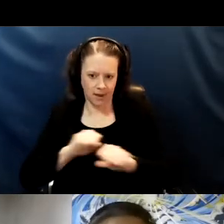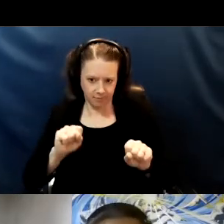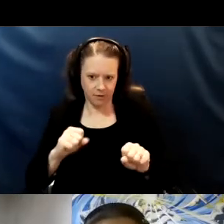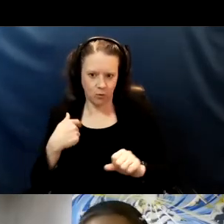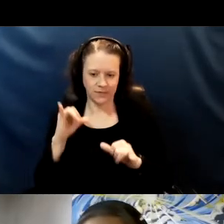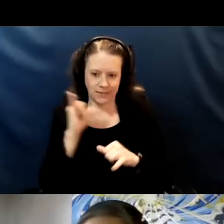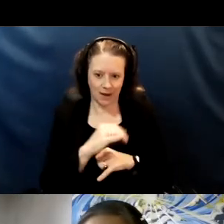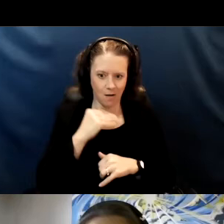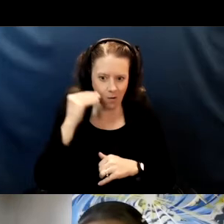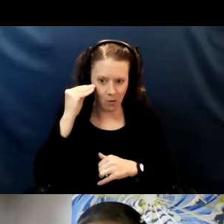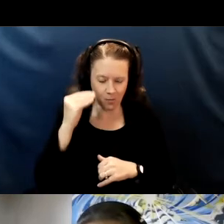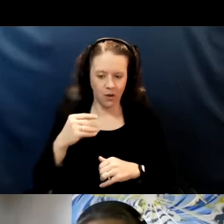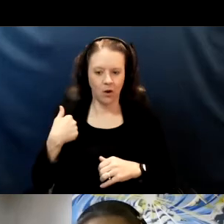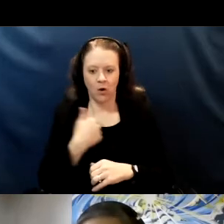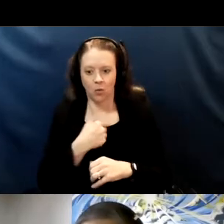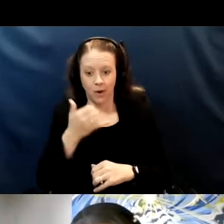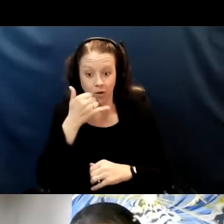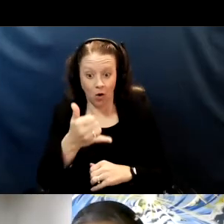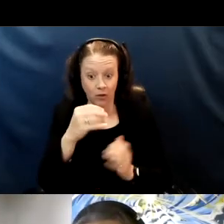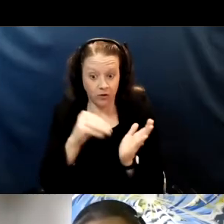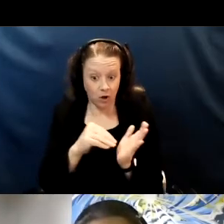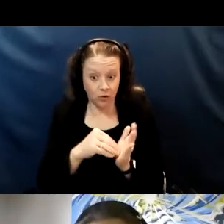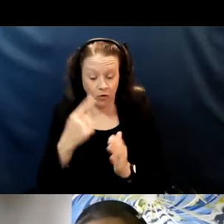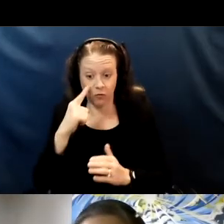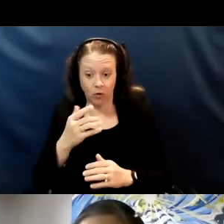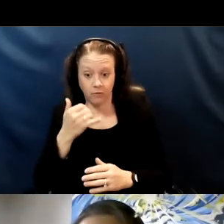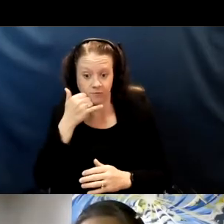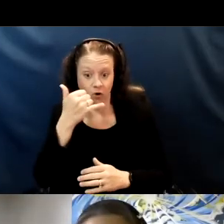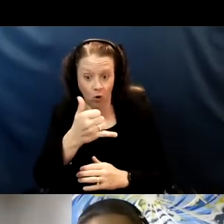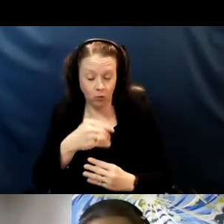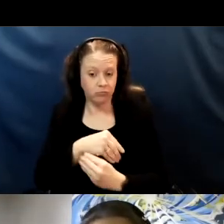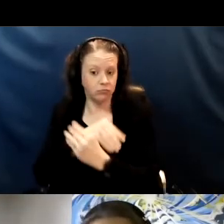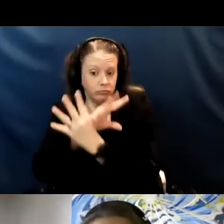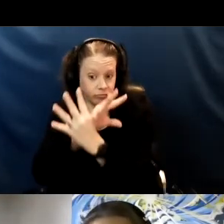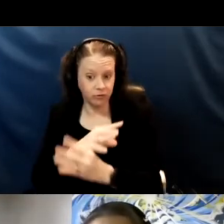for a phone or video visit or in-person visit depending on what your doctor is doing